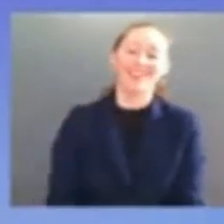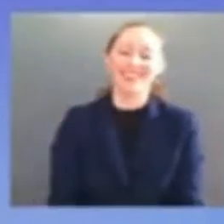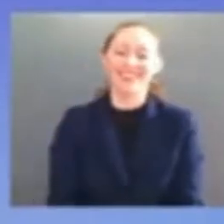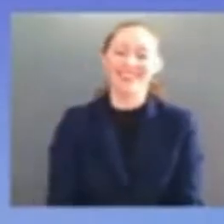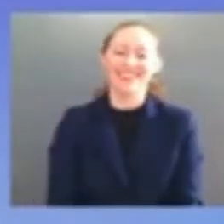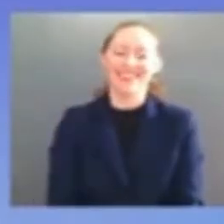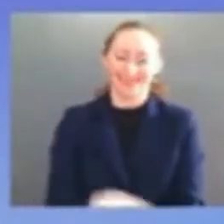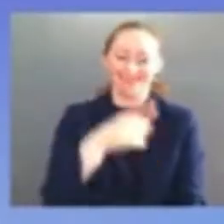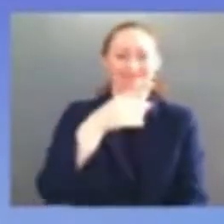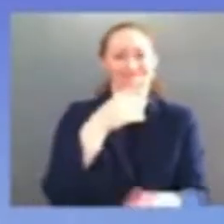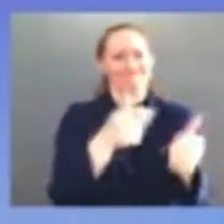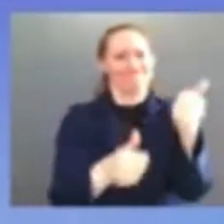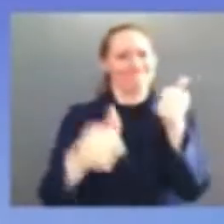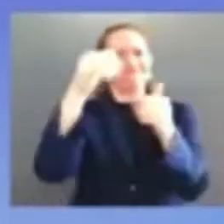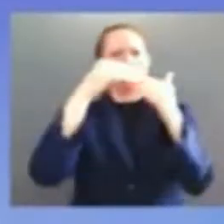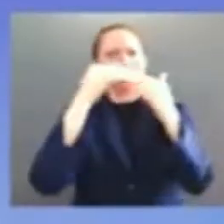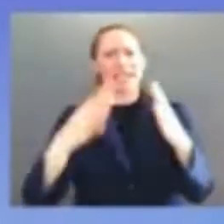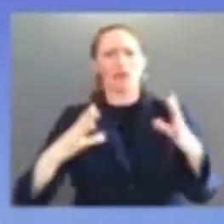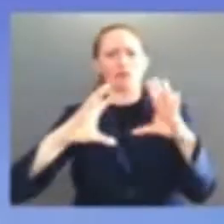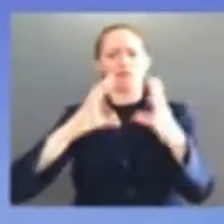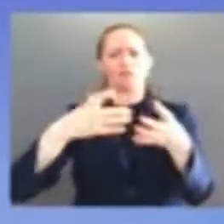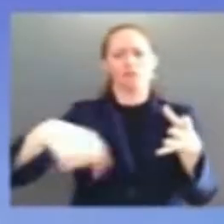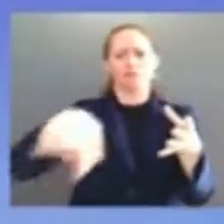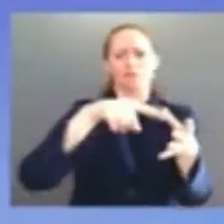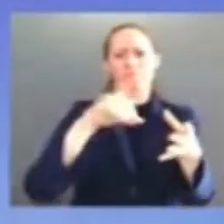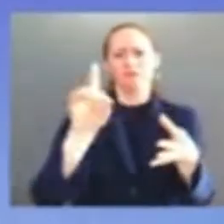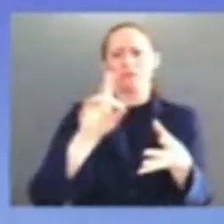getting his vote across the finish line in a timely and historic manner